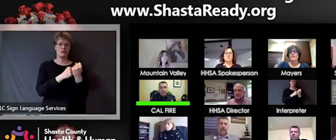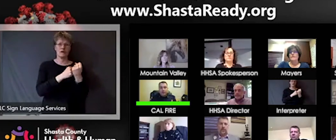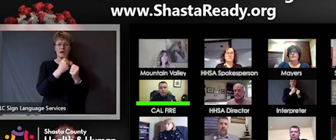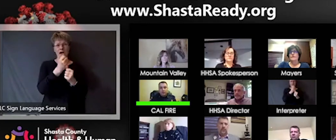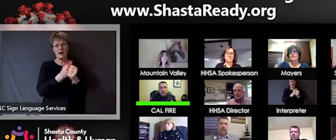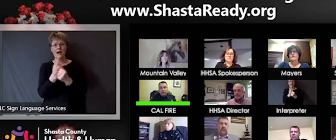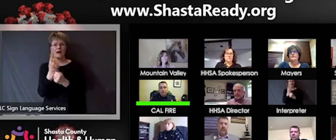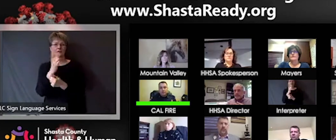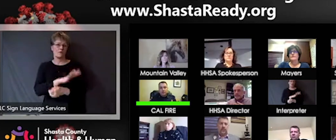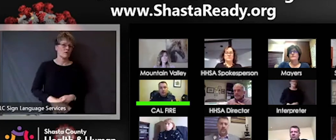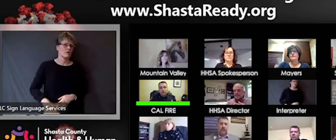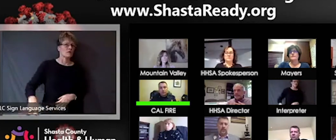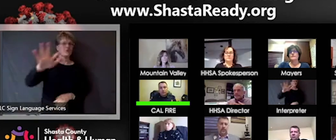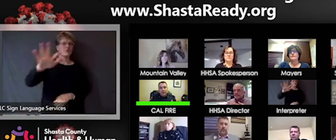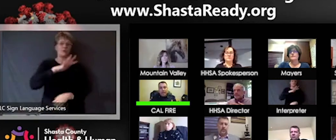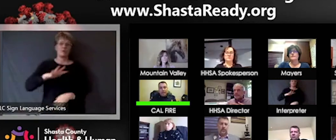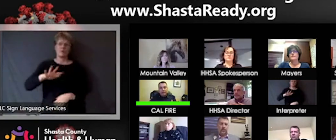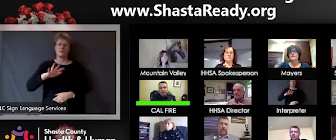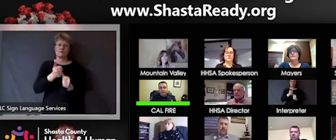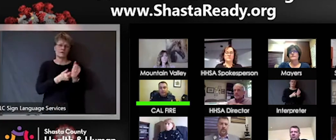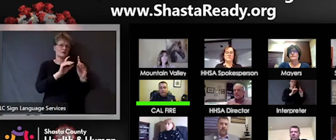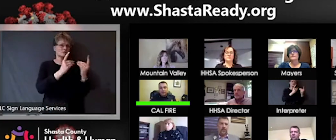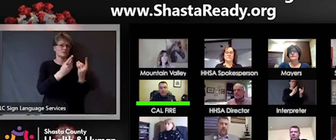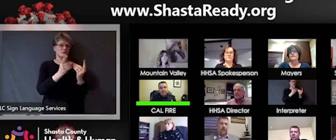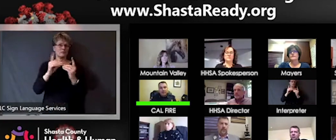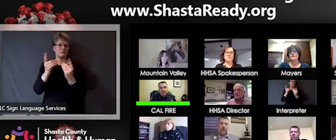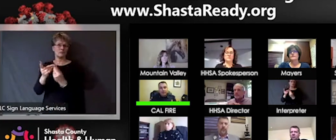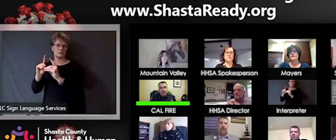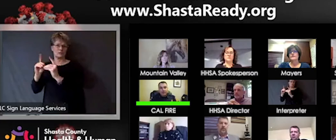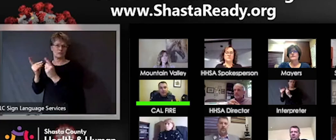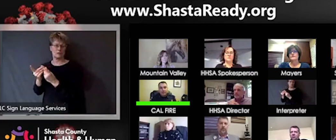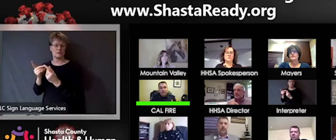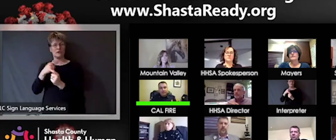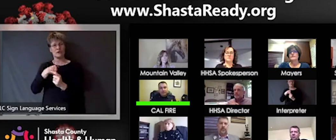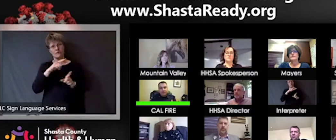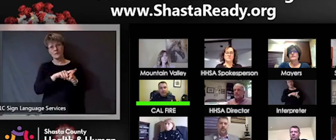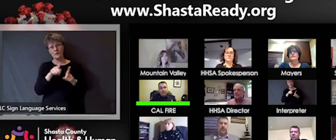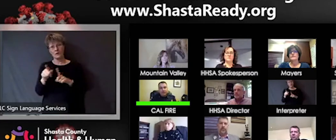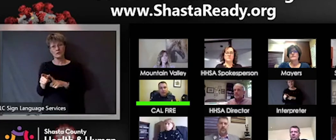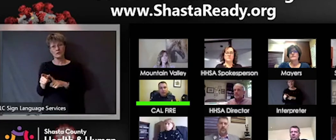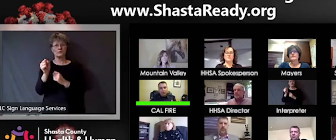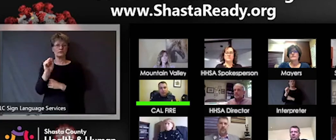departments. Also, I wear the hat of Shasta County Fire Chief and County Fire Warden